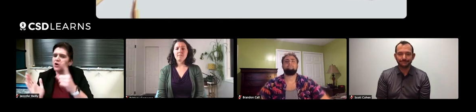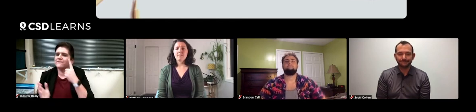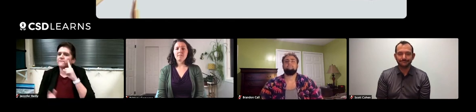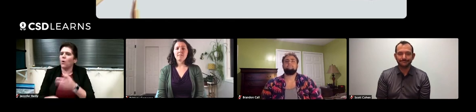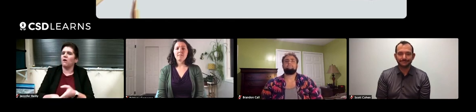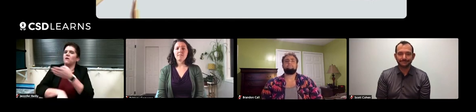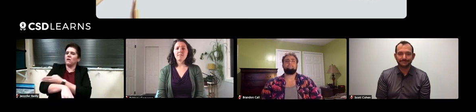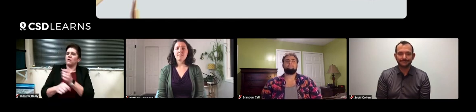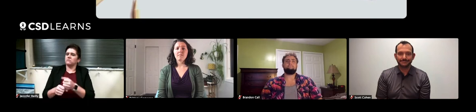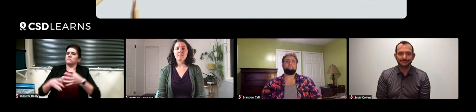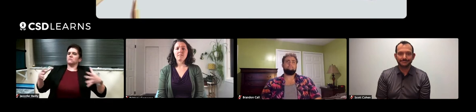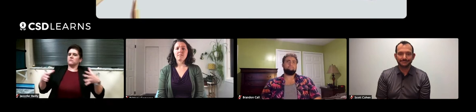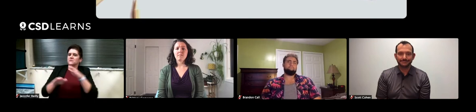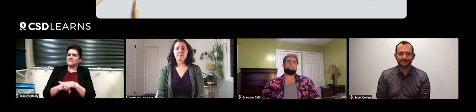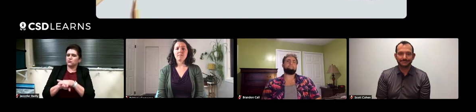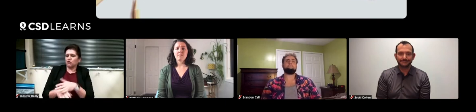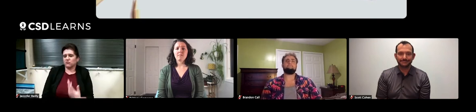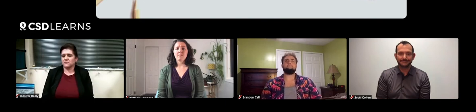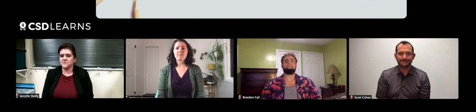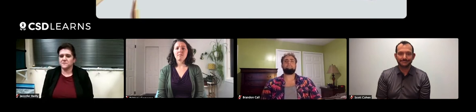to help grow sea turtle population.